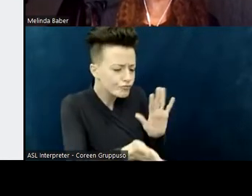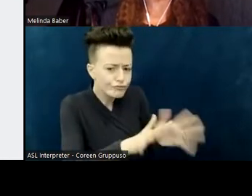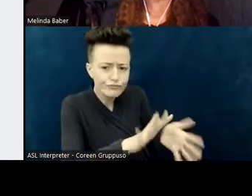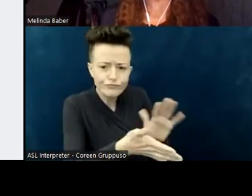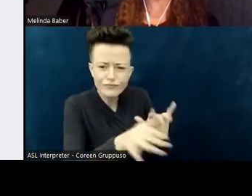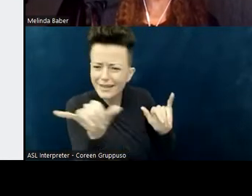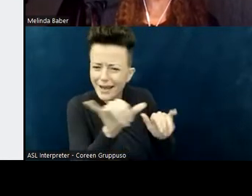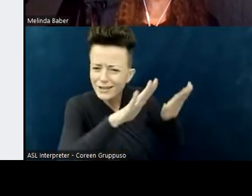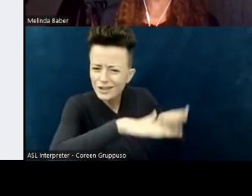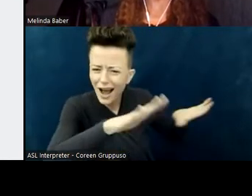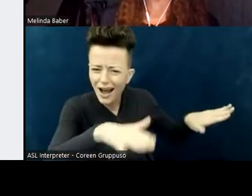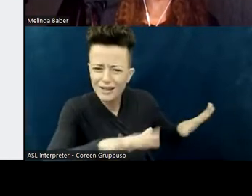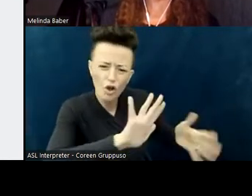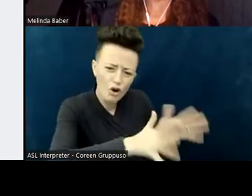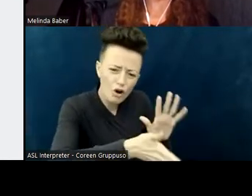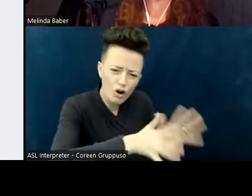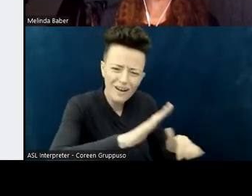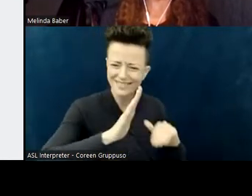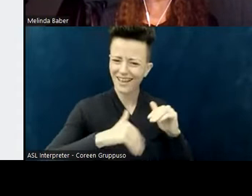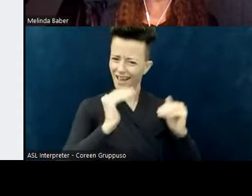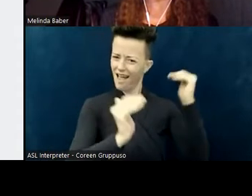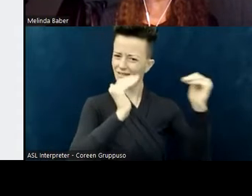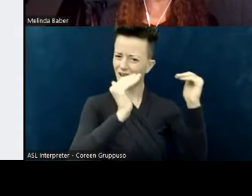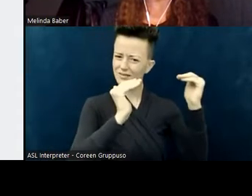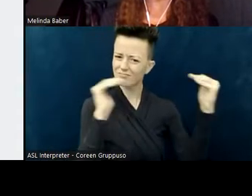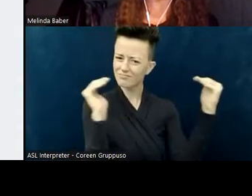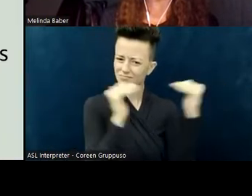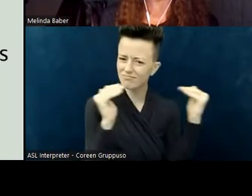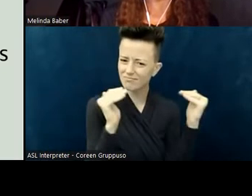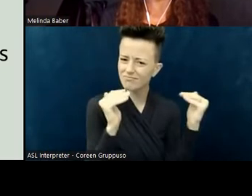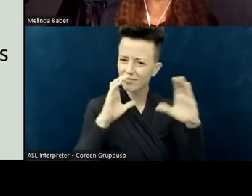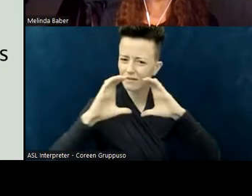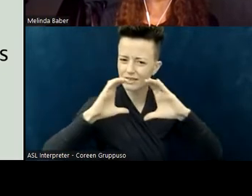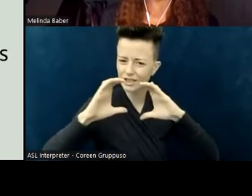as a second-class citizen. Those are categories of ableist microaggressions.